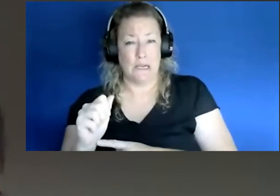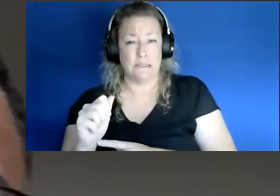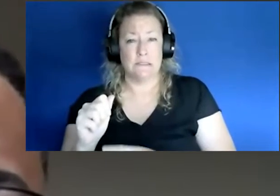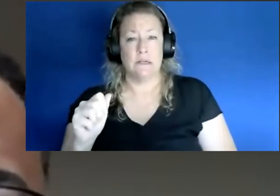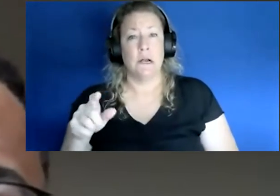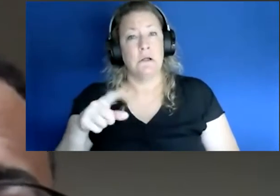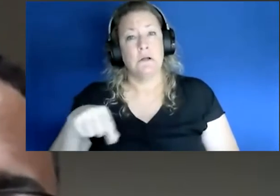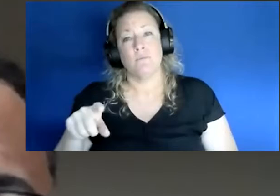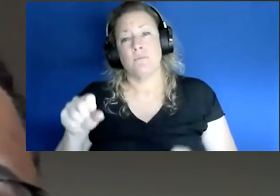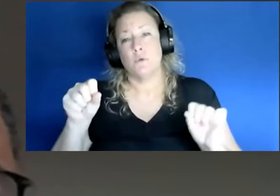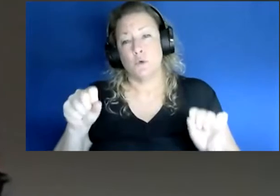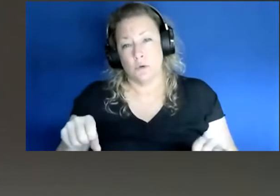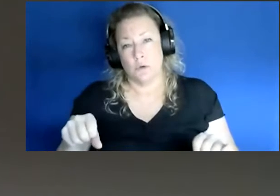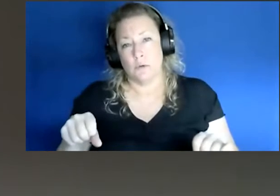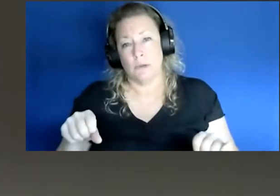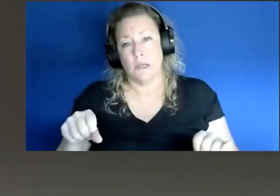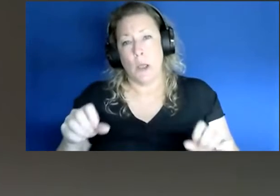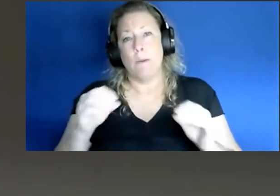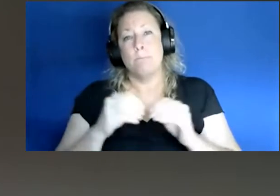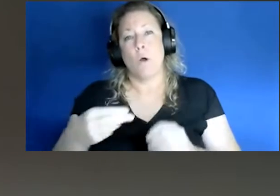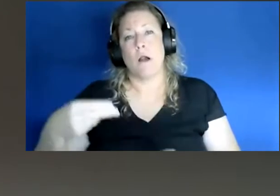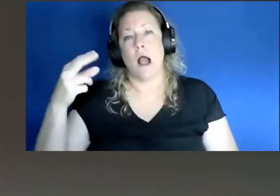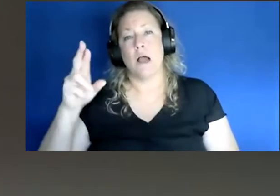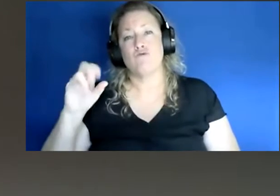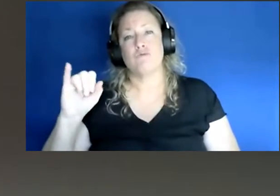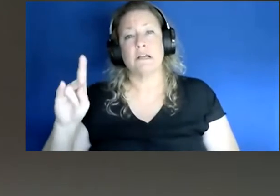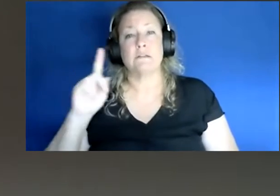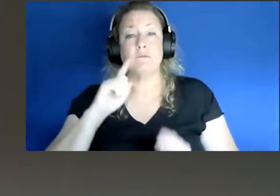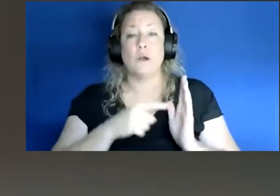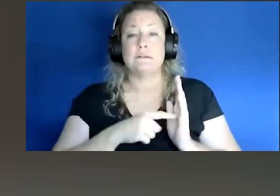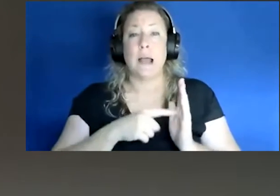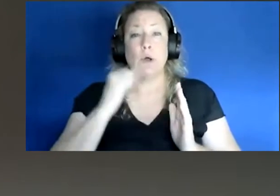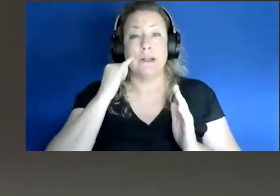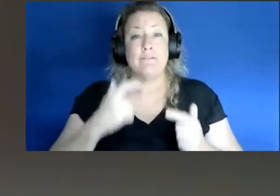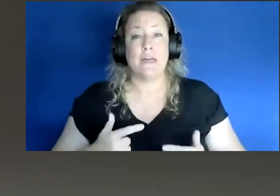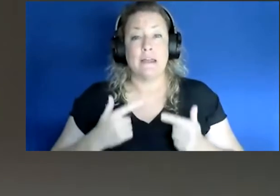could be at a higher risk meaning that if for instance they live in congregate settings,